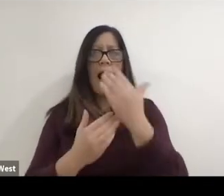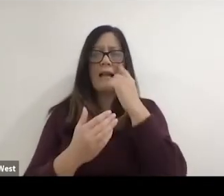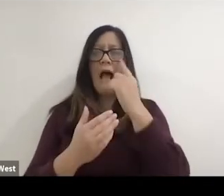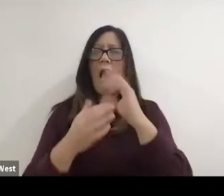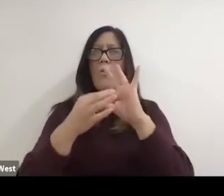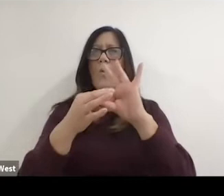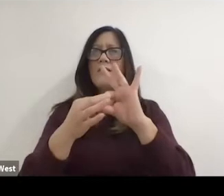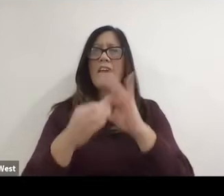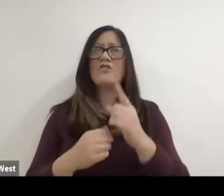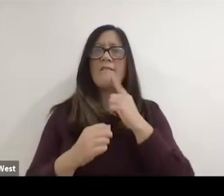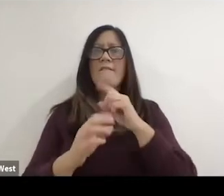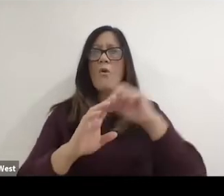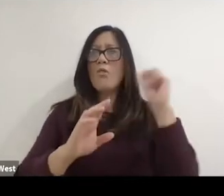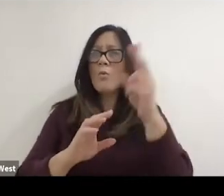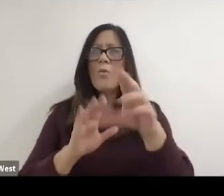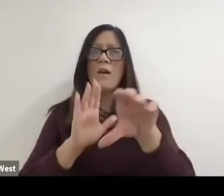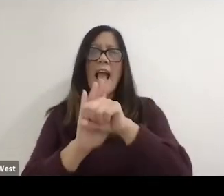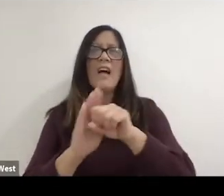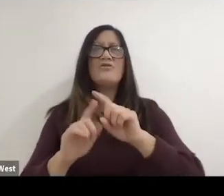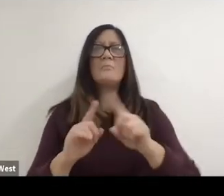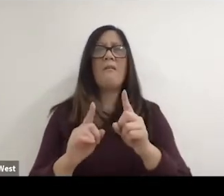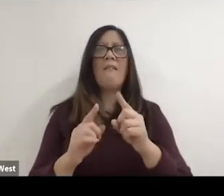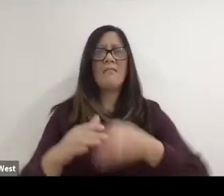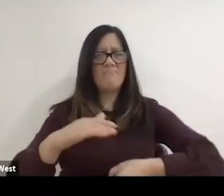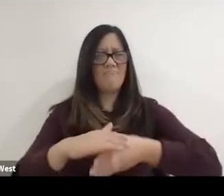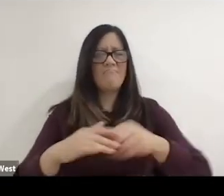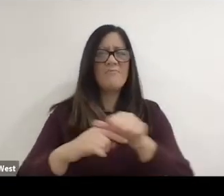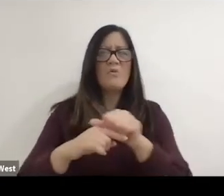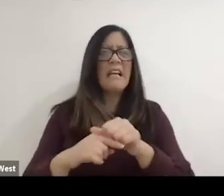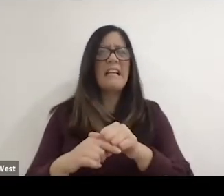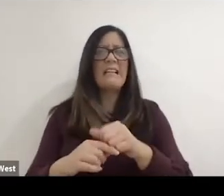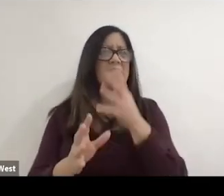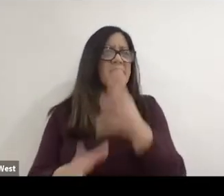but I didn't like the training at all, so I just like like competing